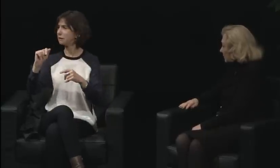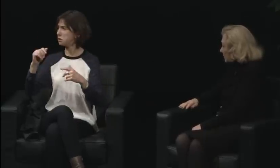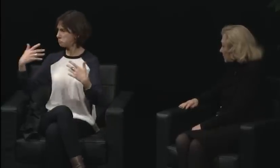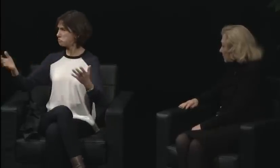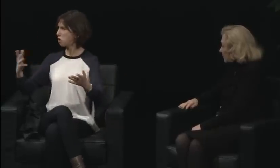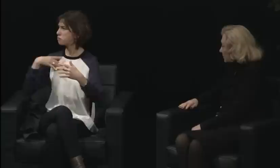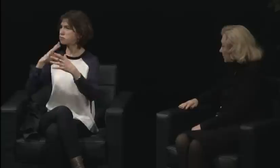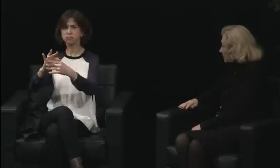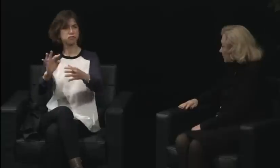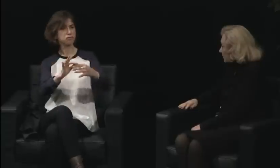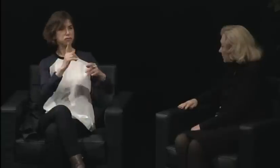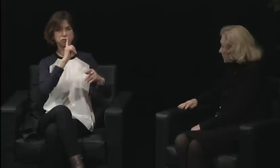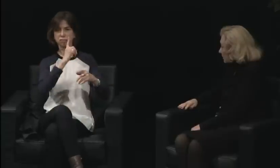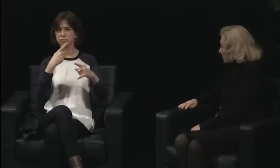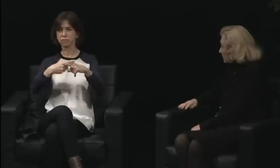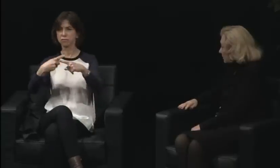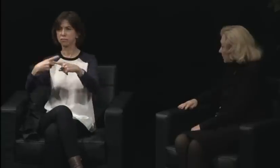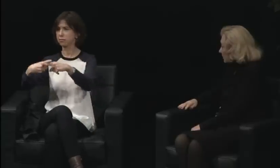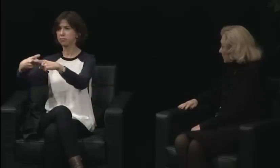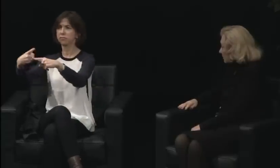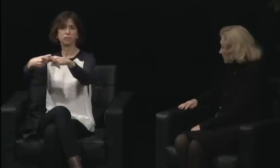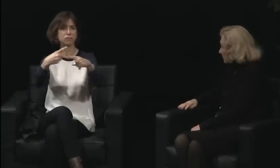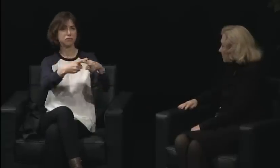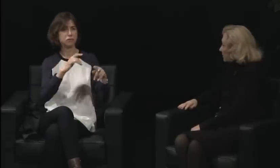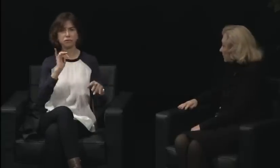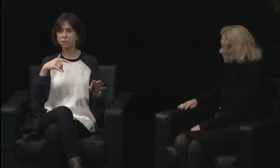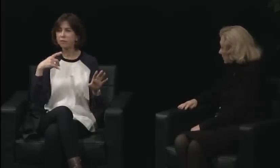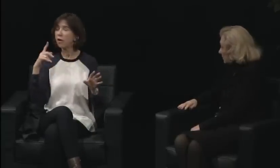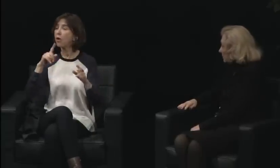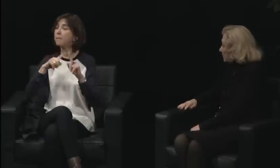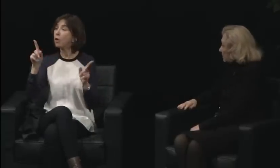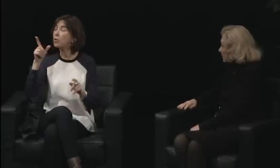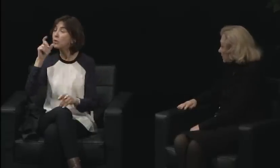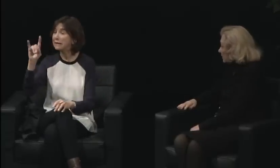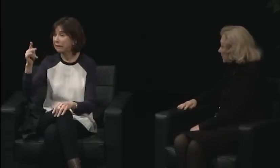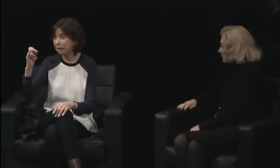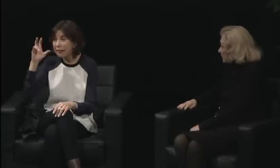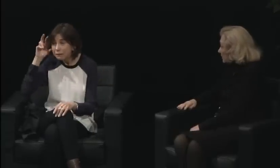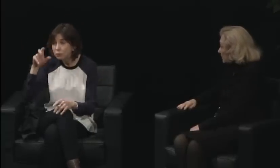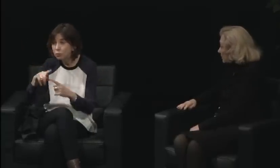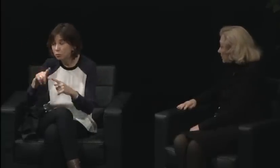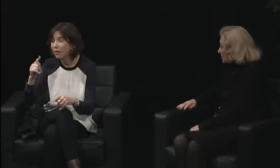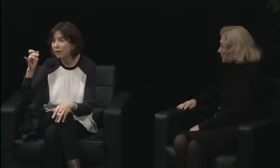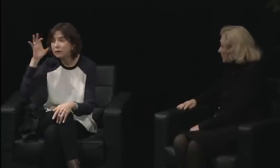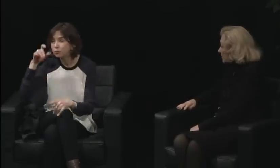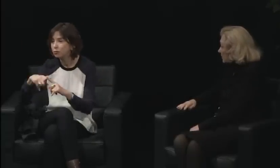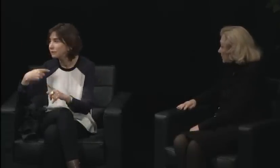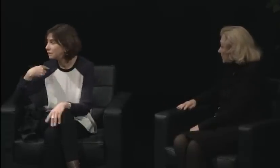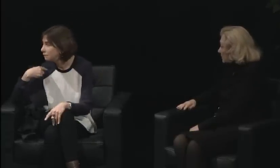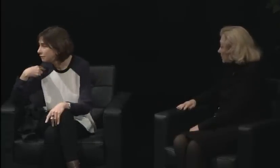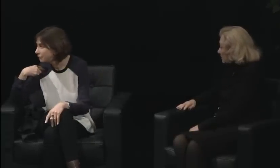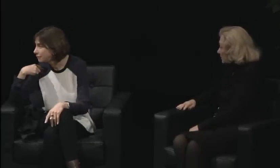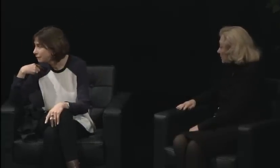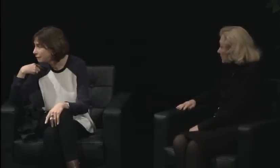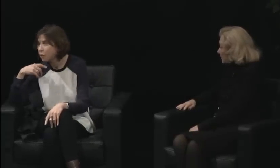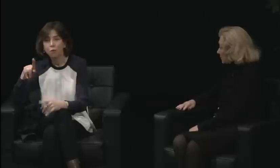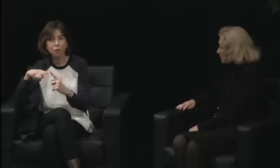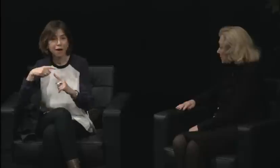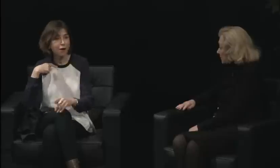No, my thoughts were about the media and the four students, and to make sure that schedules were placed, the message was out there. I was working with both men and women.